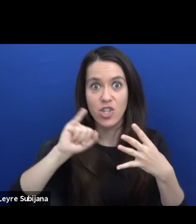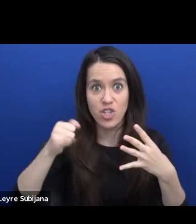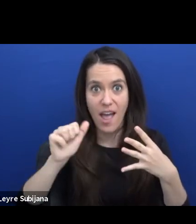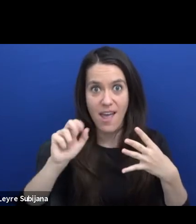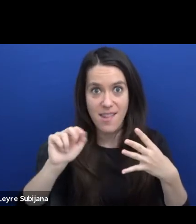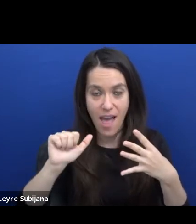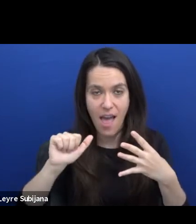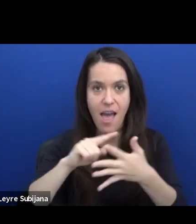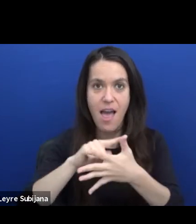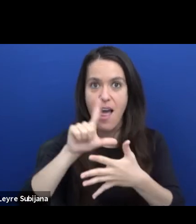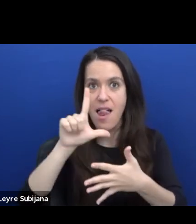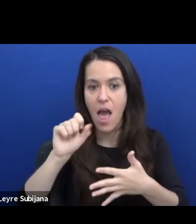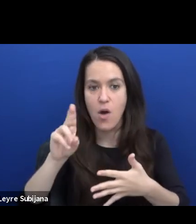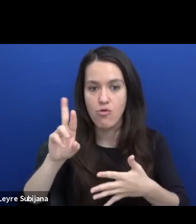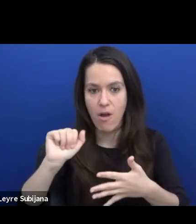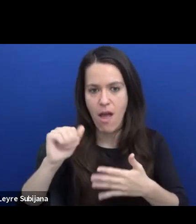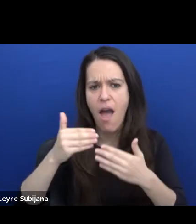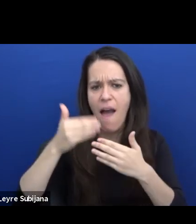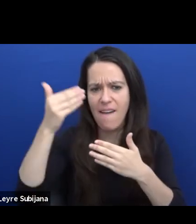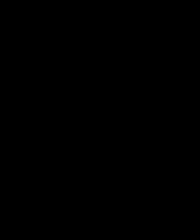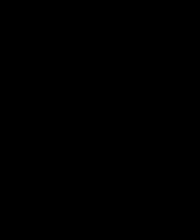So I would say action.